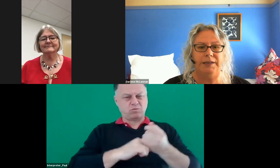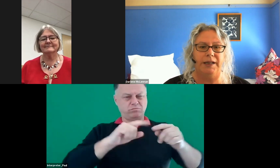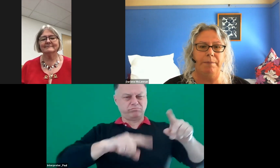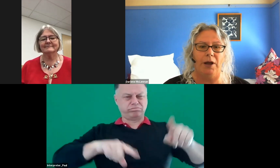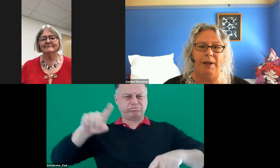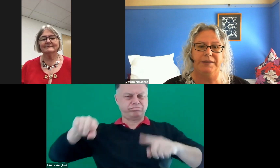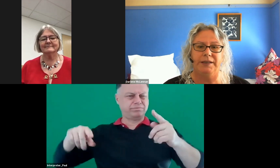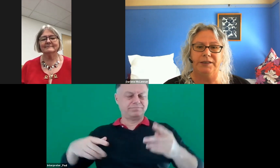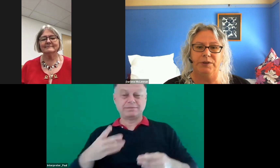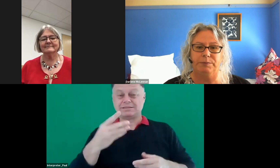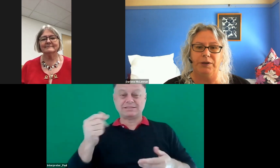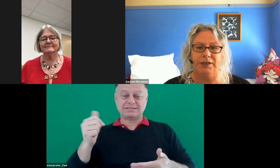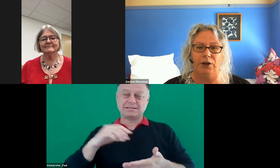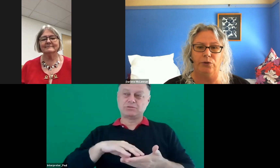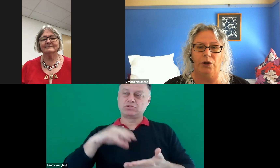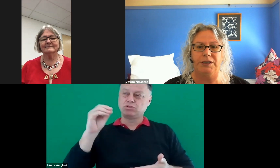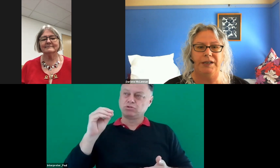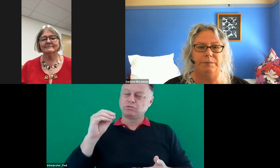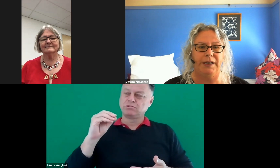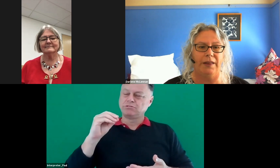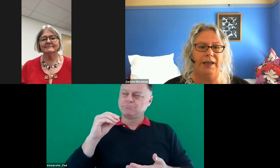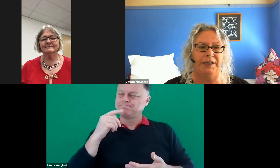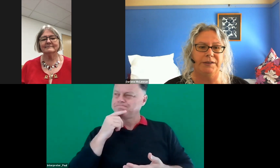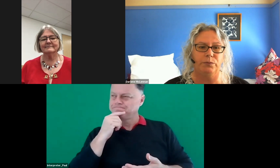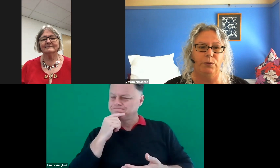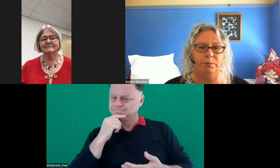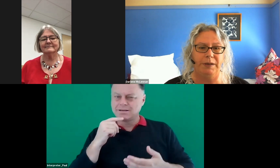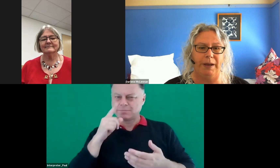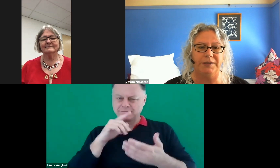Some might make sense in responding to local contexts but in other cases we would be better